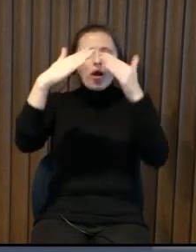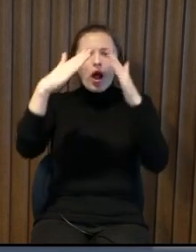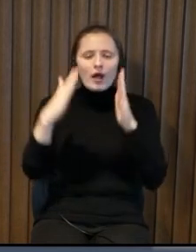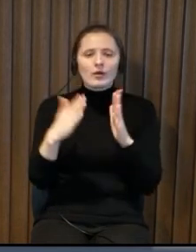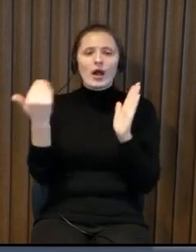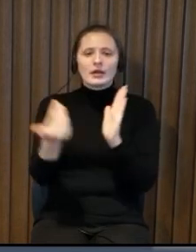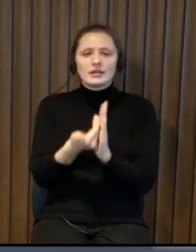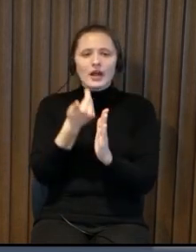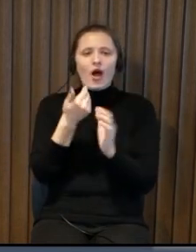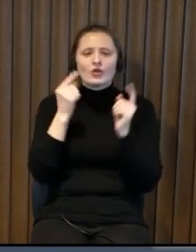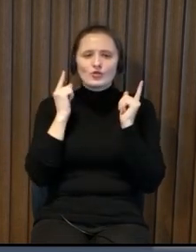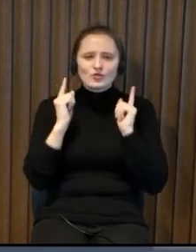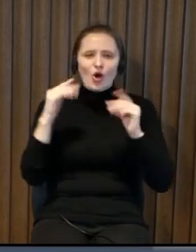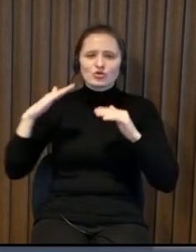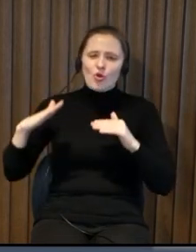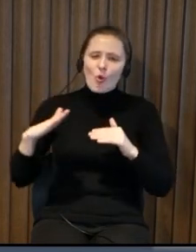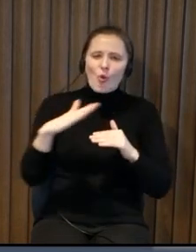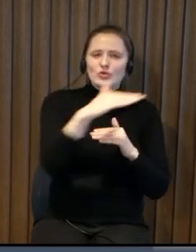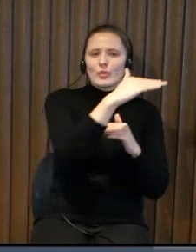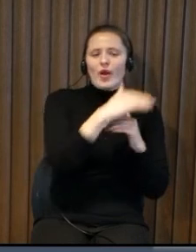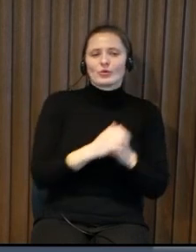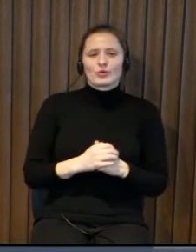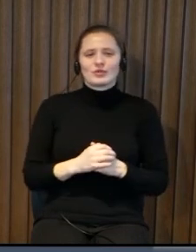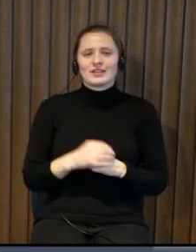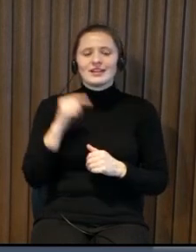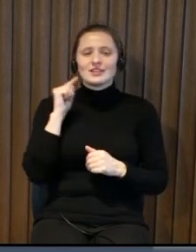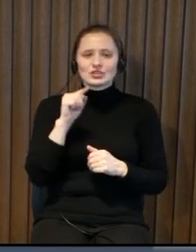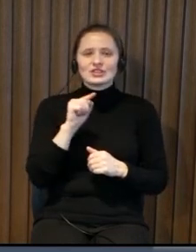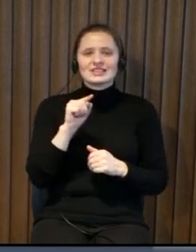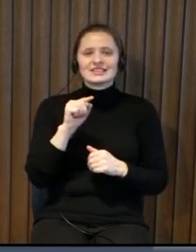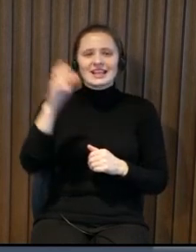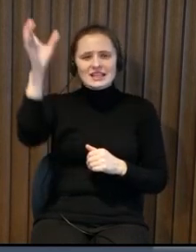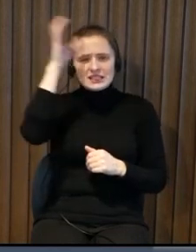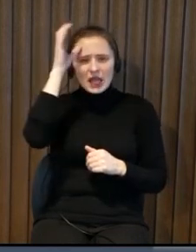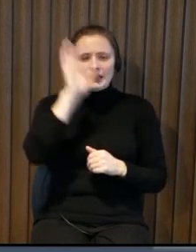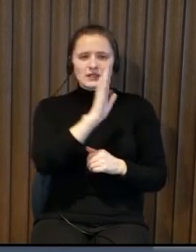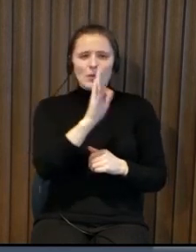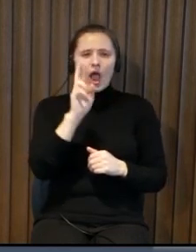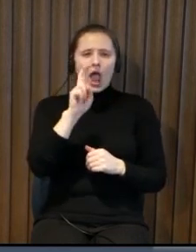if we think about super super accessible buildings with a new ramp for example